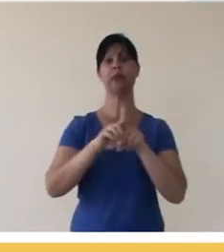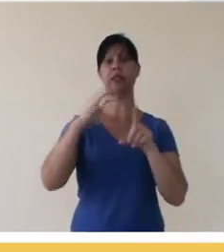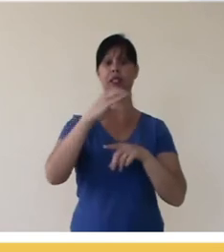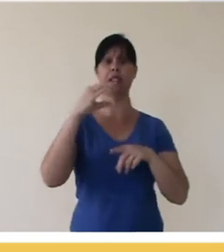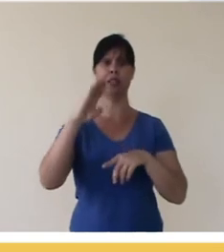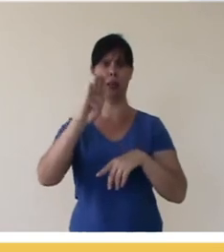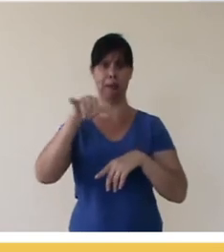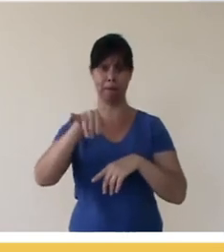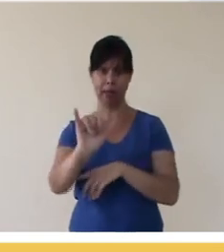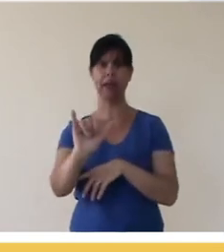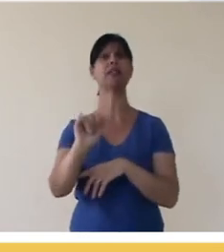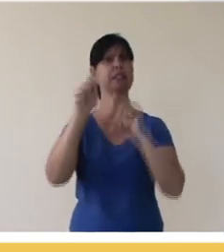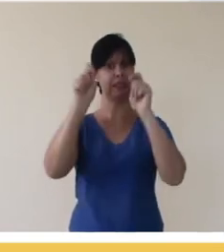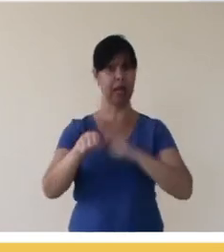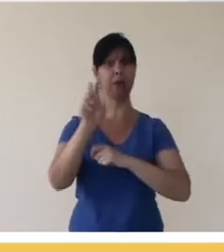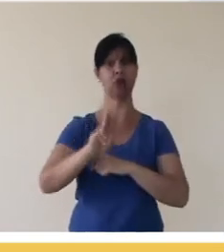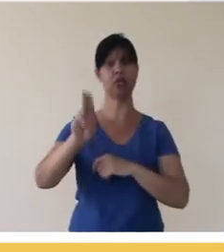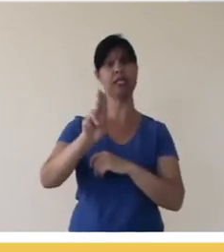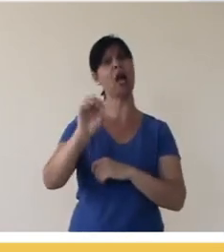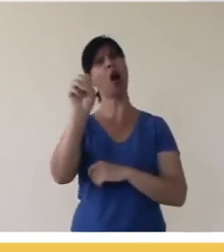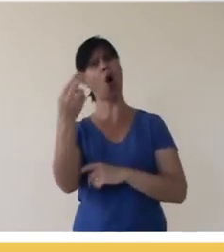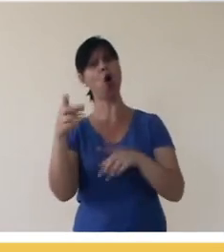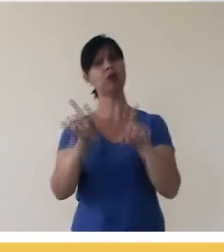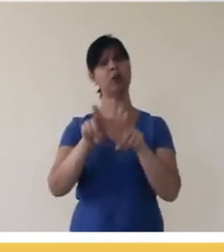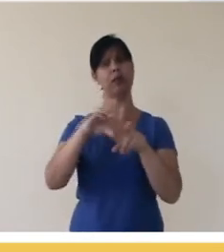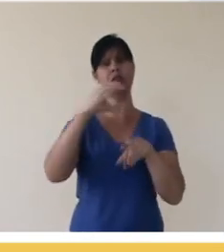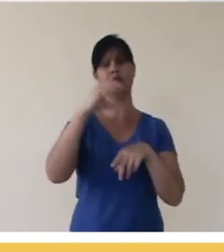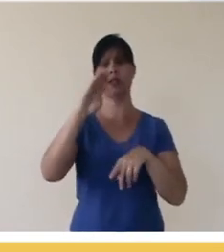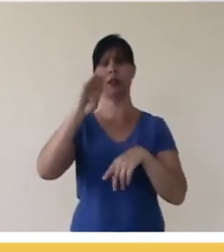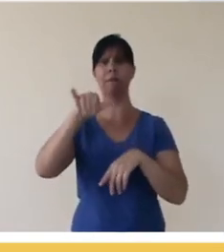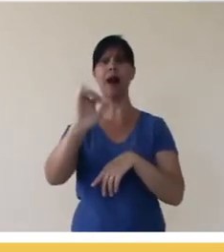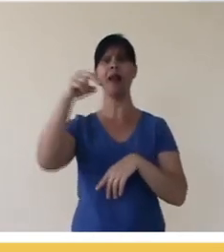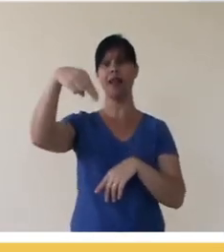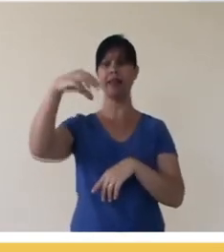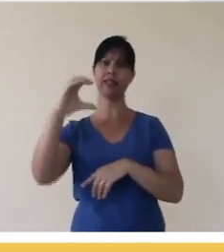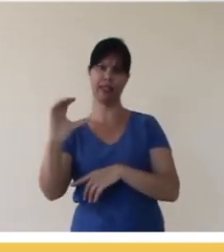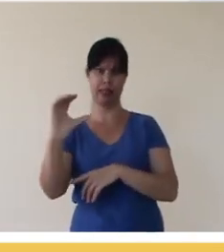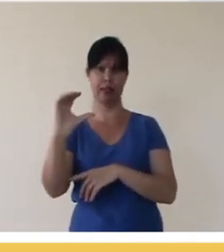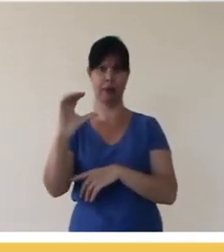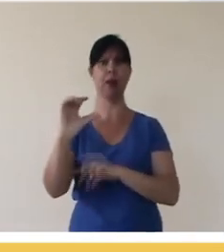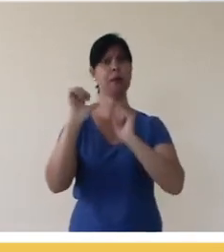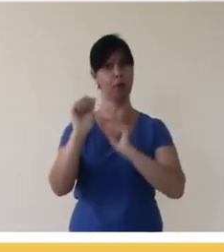have a CC BY license, which is Attribution, or works that have CC BY-NC,